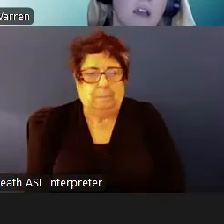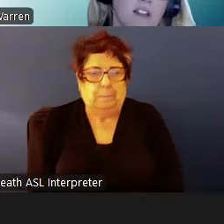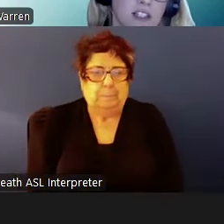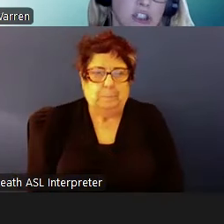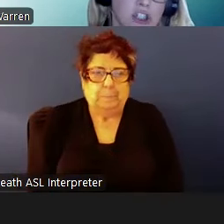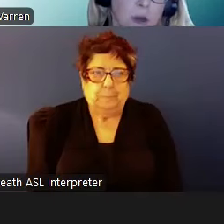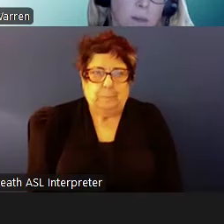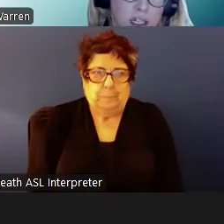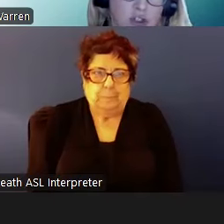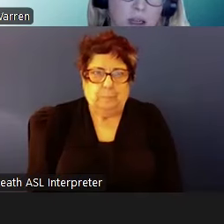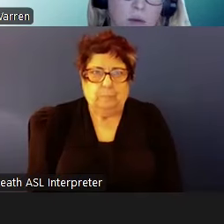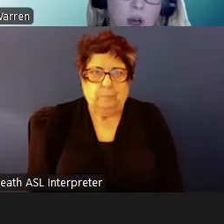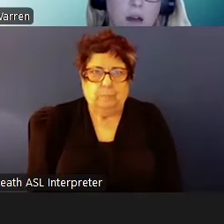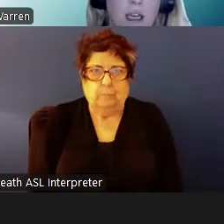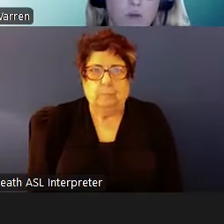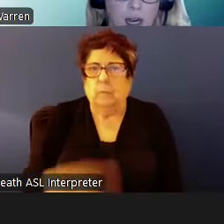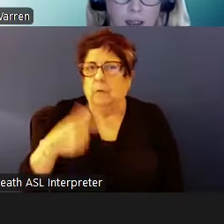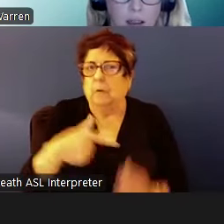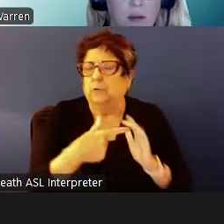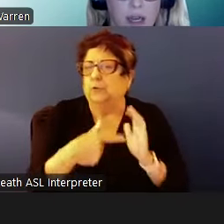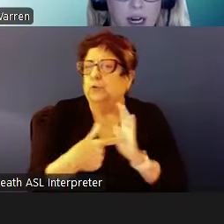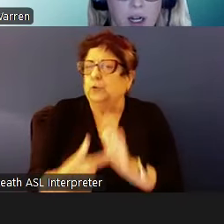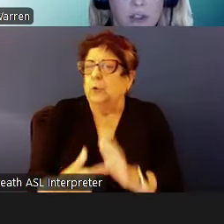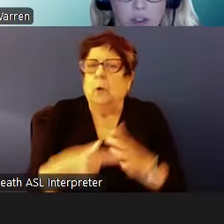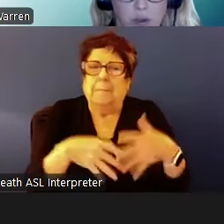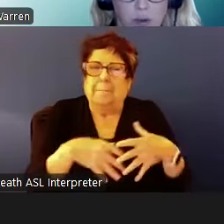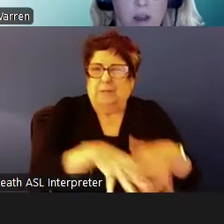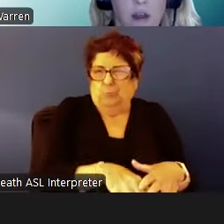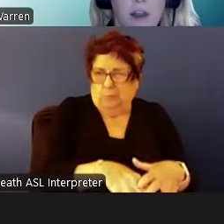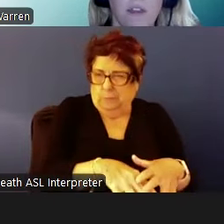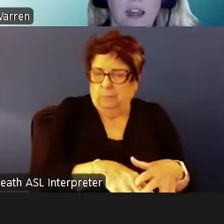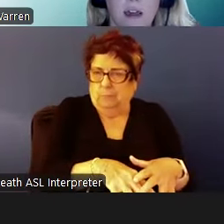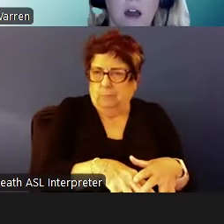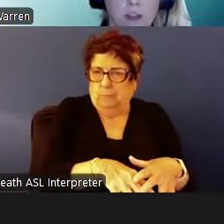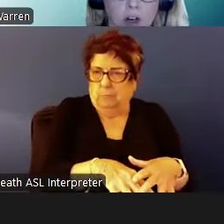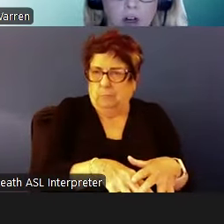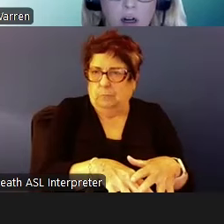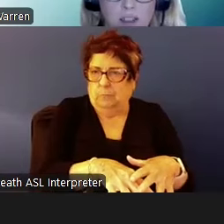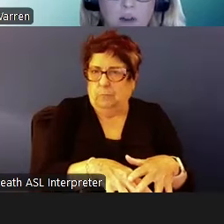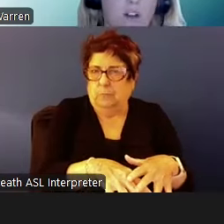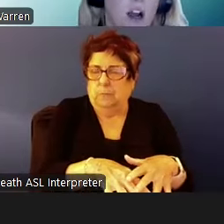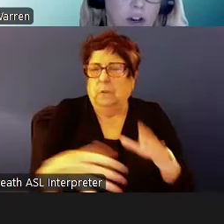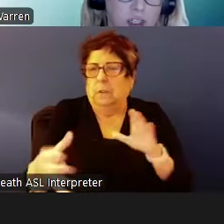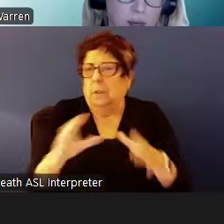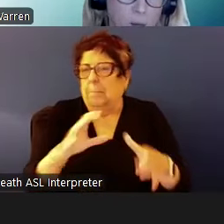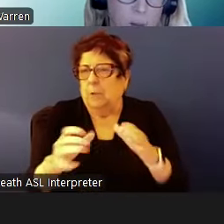And this is showing mainstream and red compared to the other, some of our other special-purpose